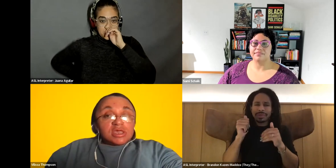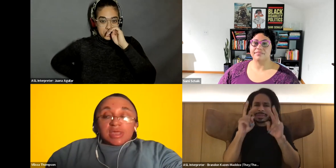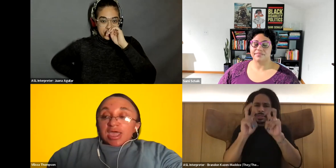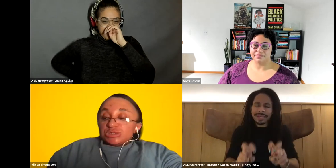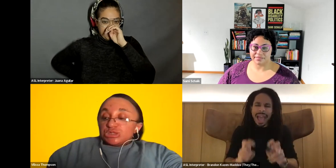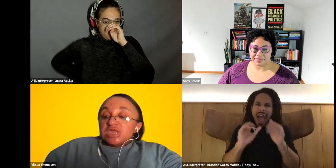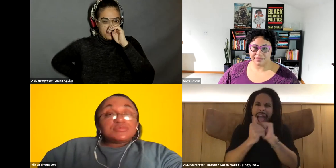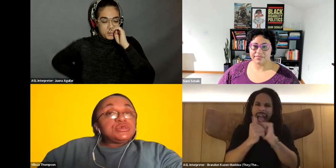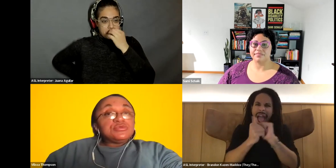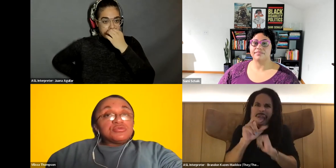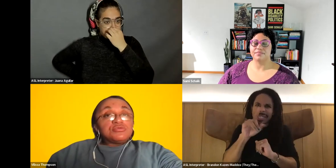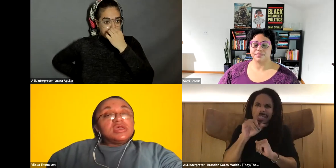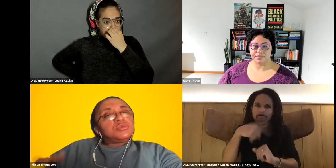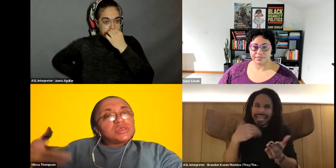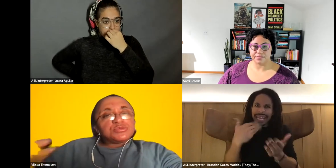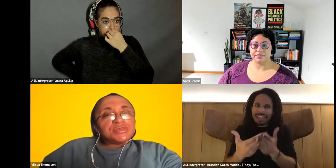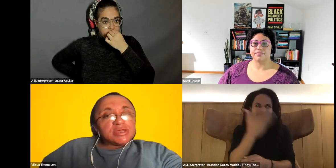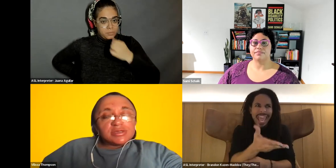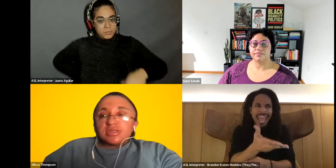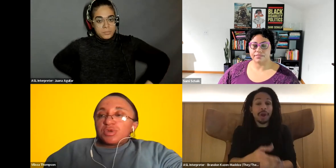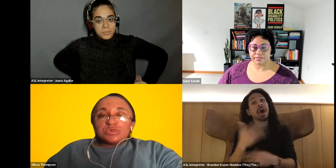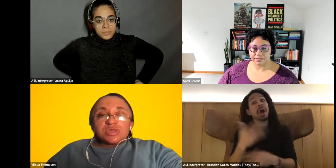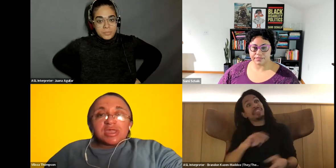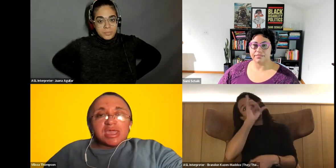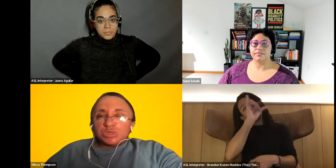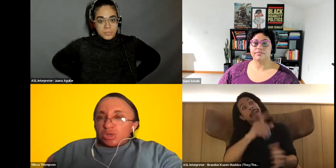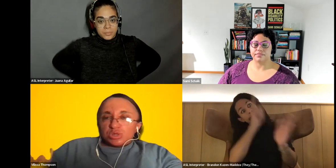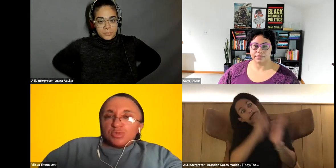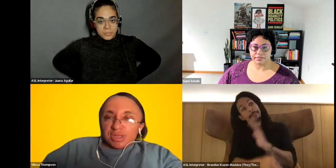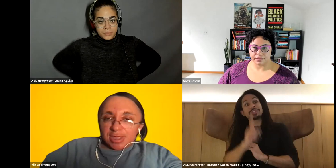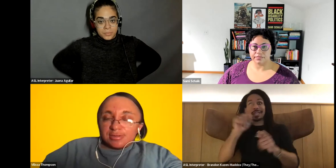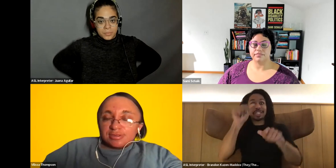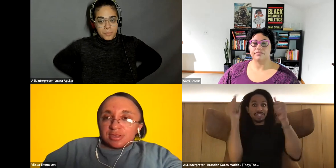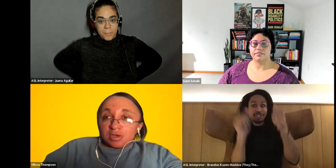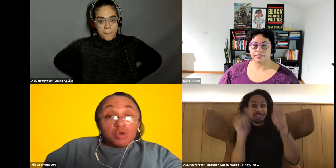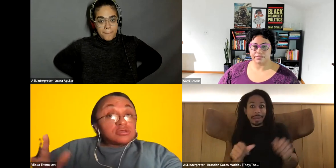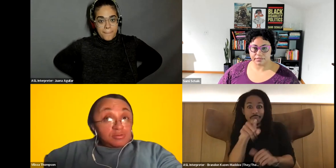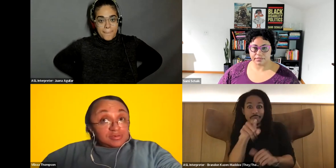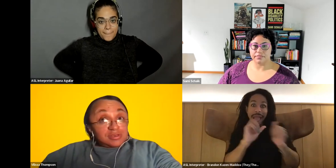Vilissa Thompson: that has shaped you in the way that you think in a way that you engage where you communicate or Don't